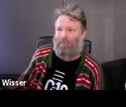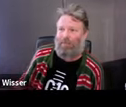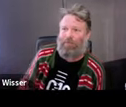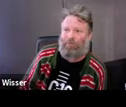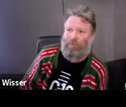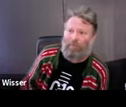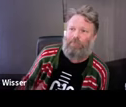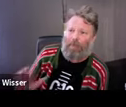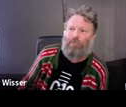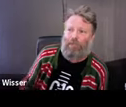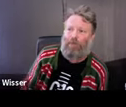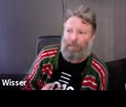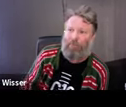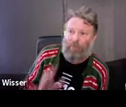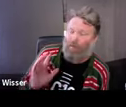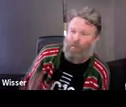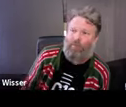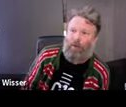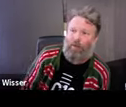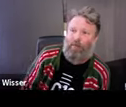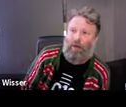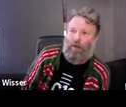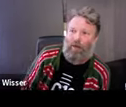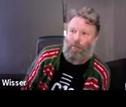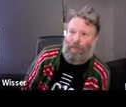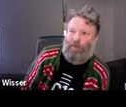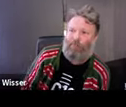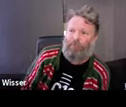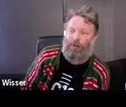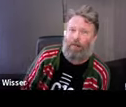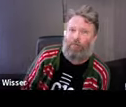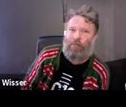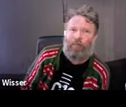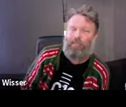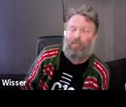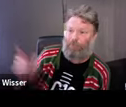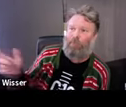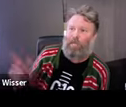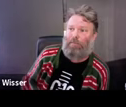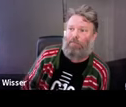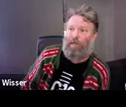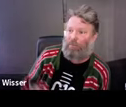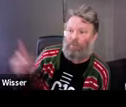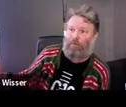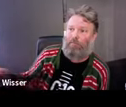Field was shown at, right? He was a young painter from Blackman's Flat,